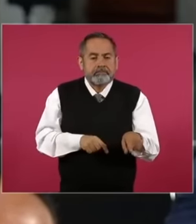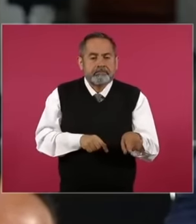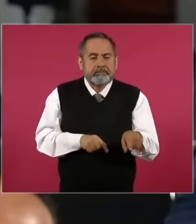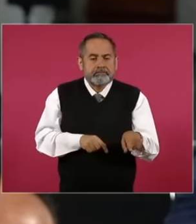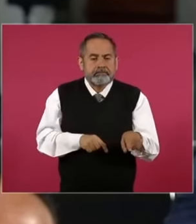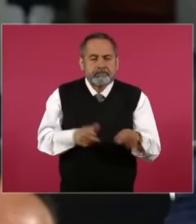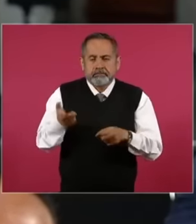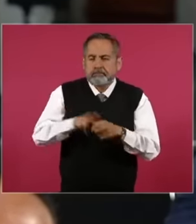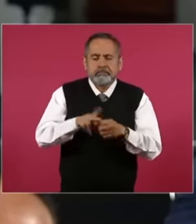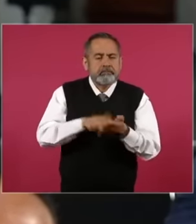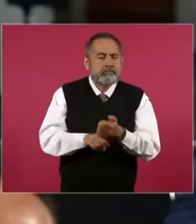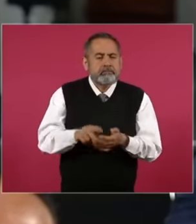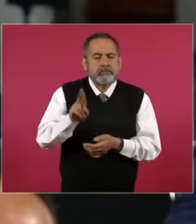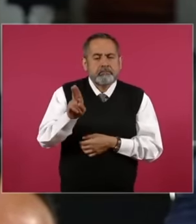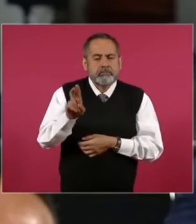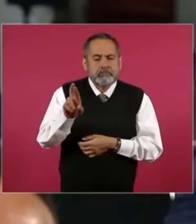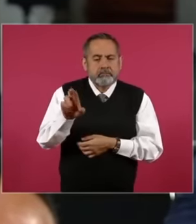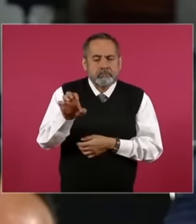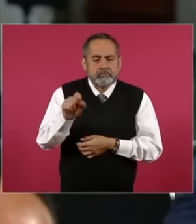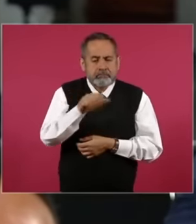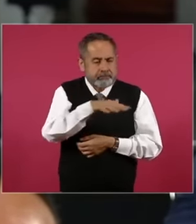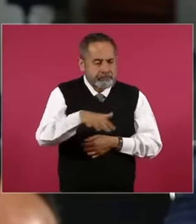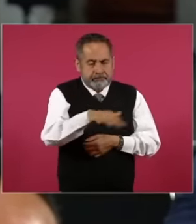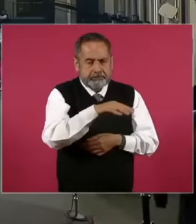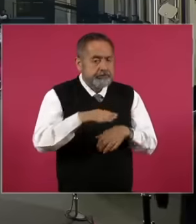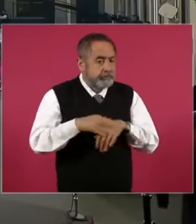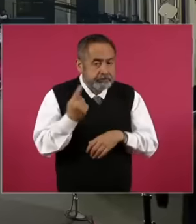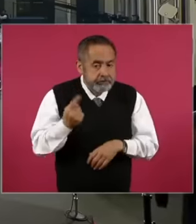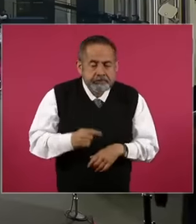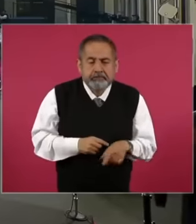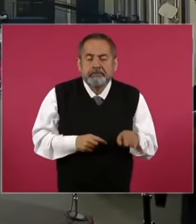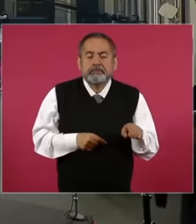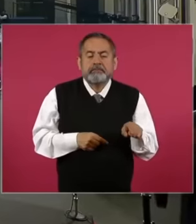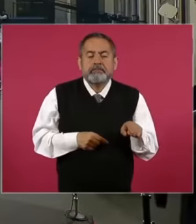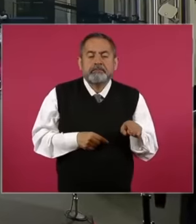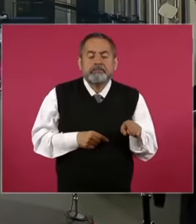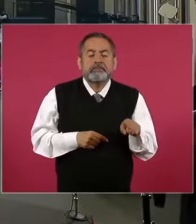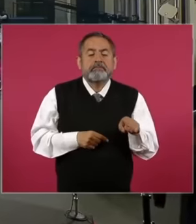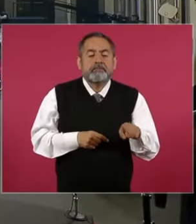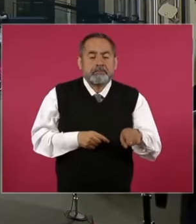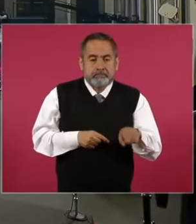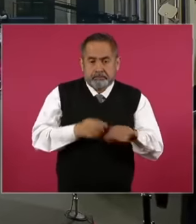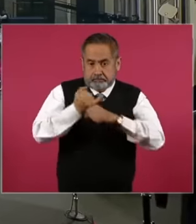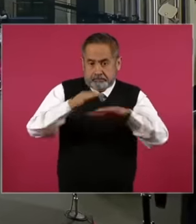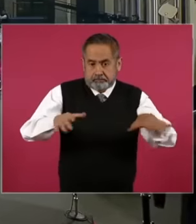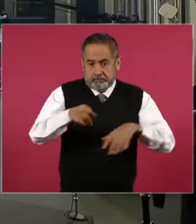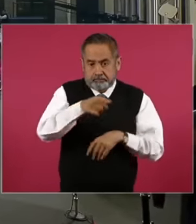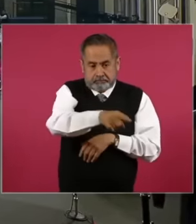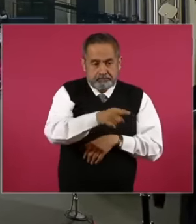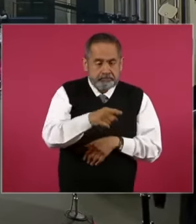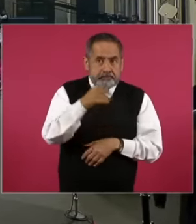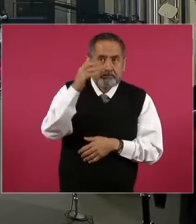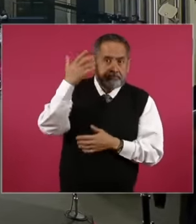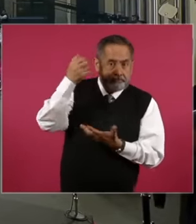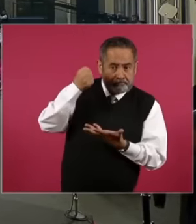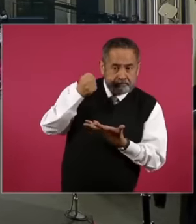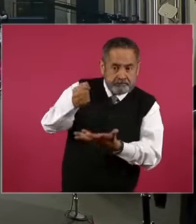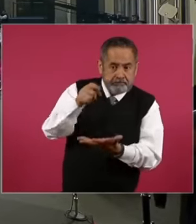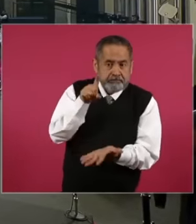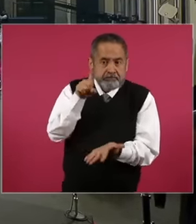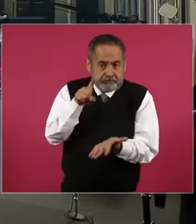ures Because although the report given on the trust of 1000 million speaks of